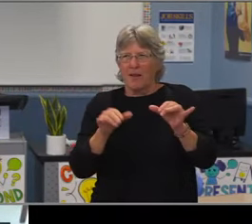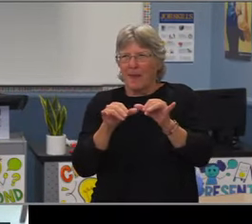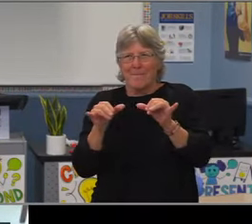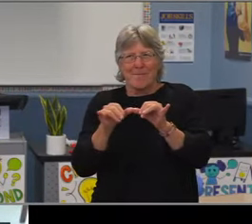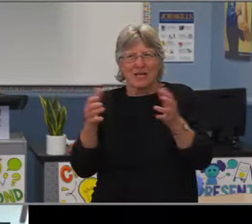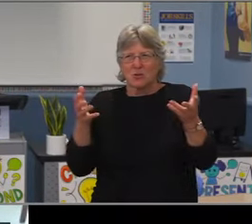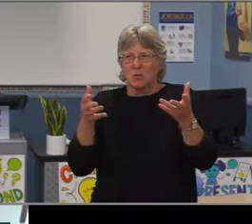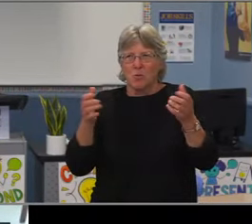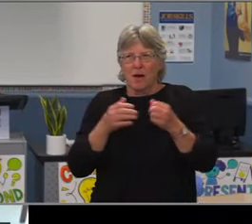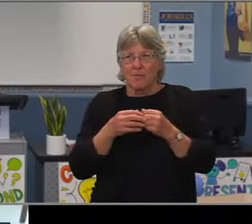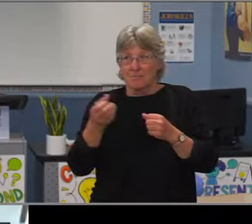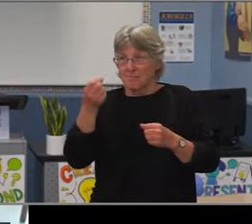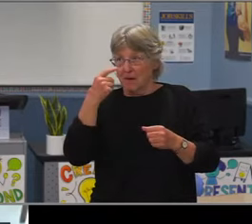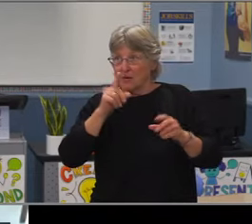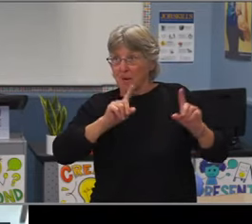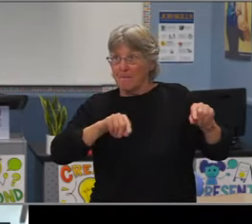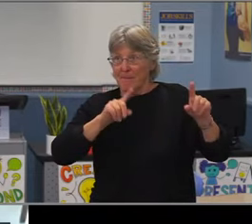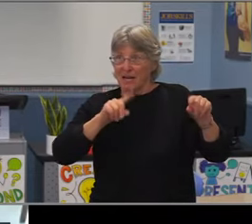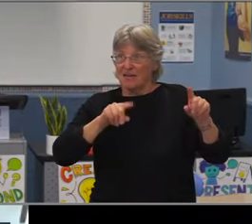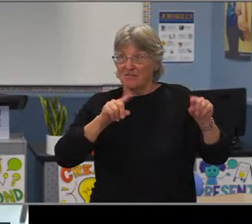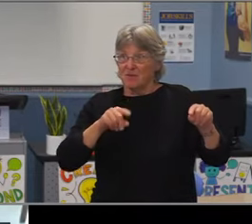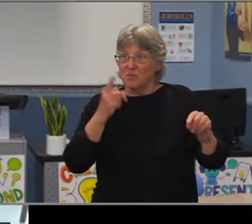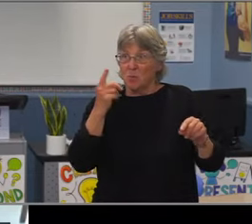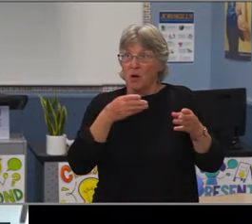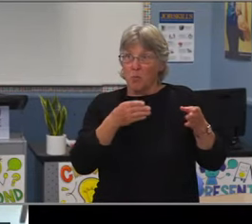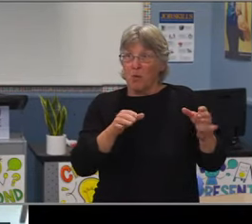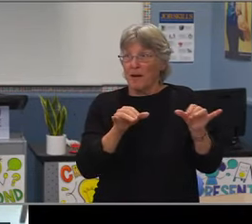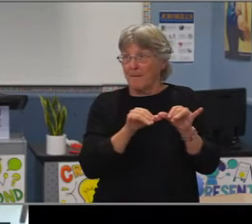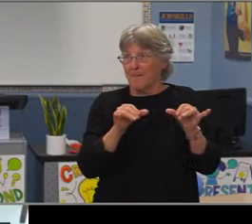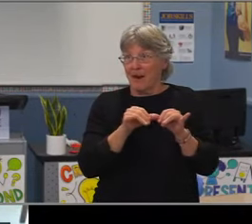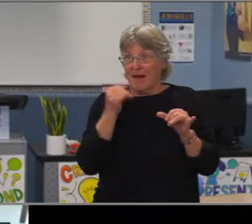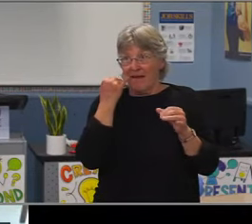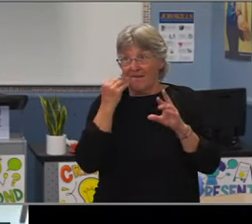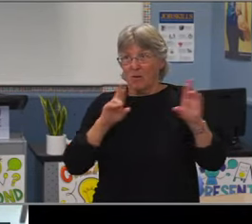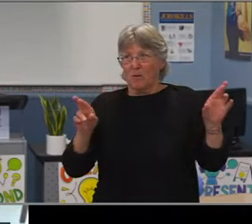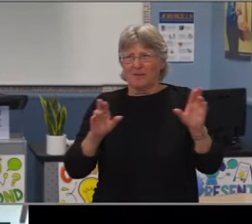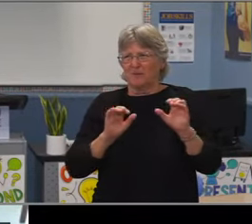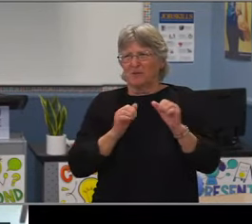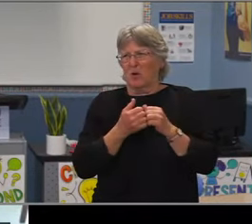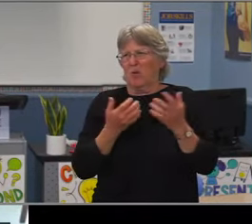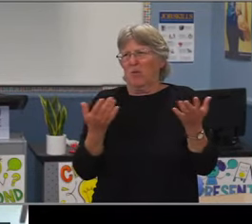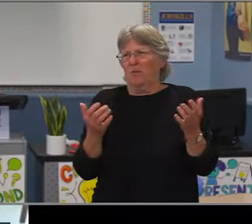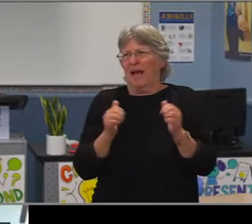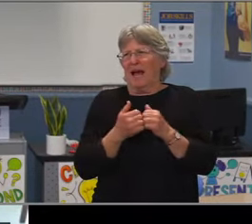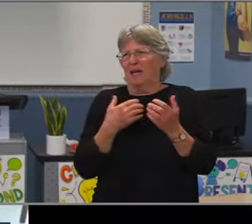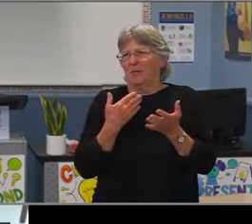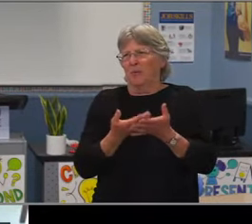that the belief that they have in themselves to be successful because we know we have activities that require GPA's.